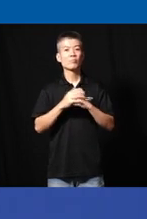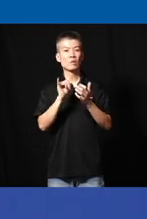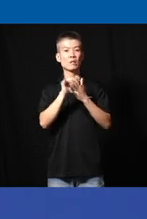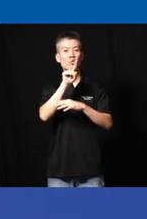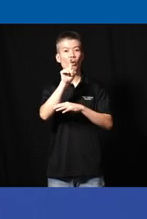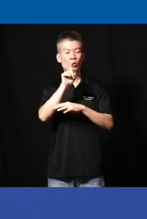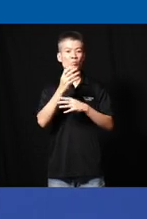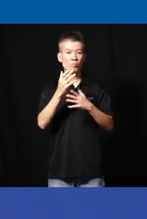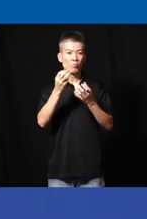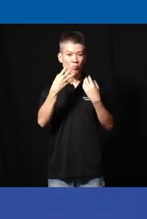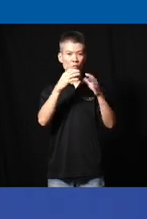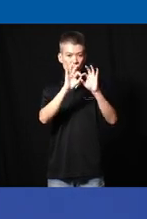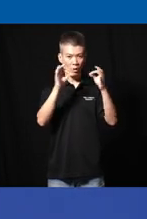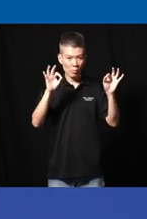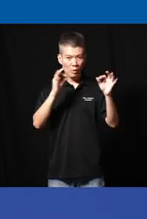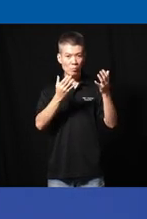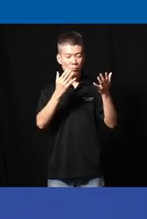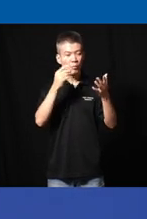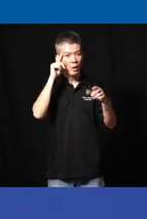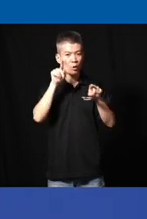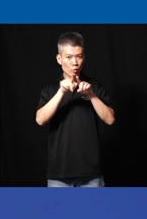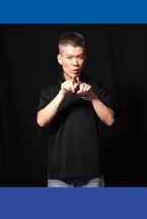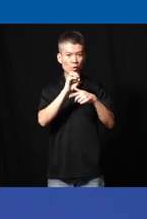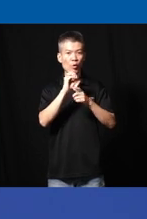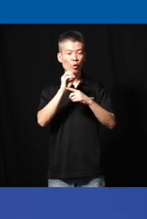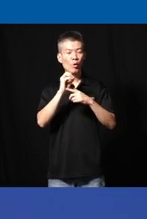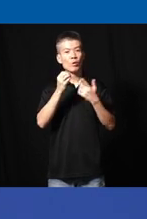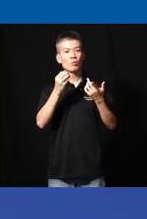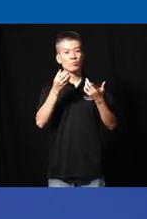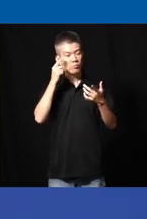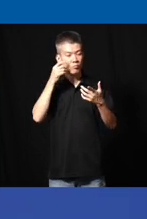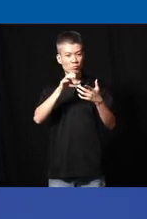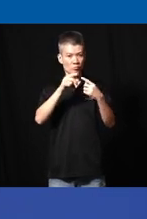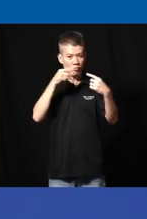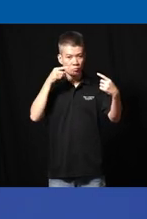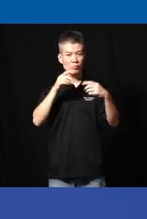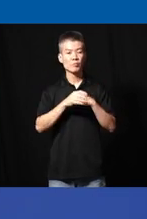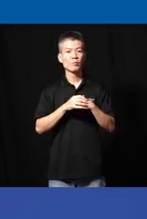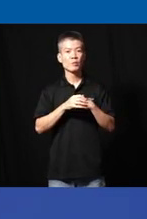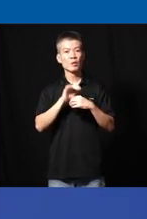or maybe give a statement which you might agree to or forcibly disagree uh and uh just an give